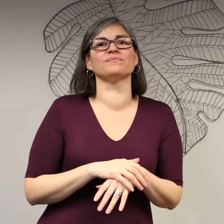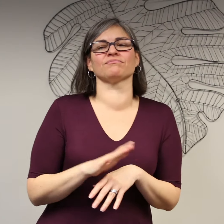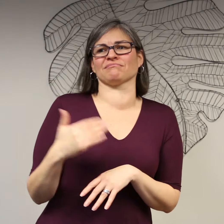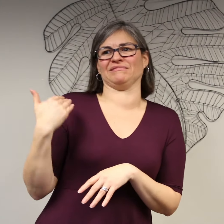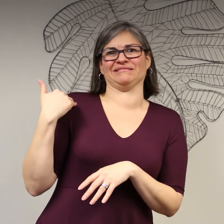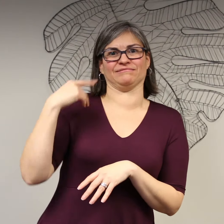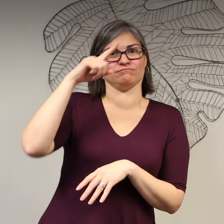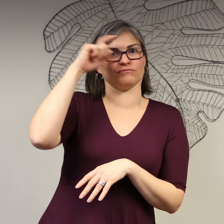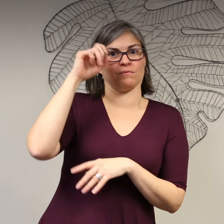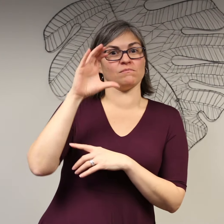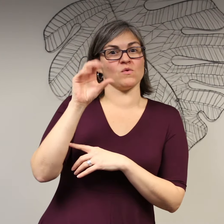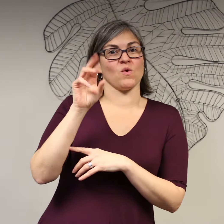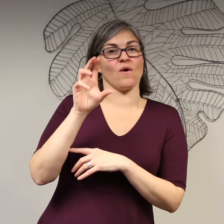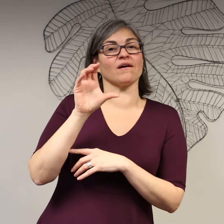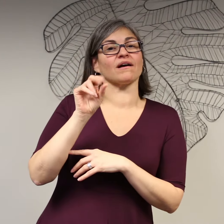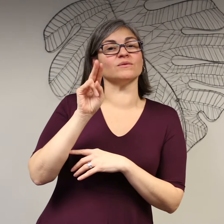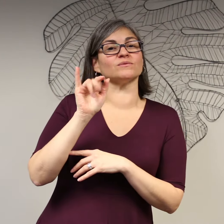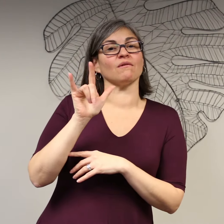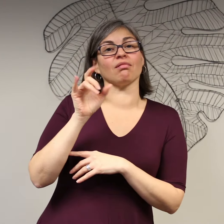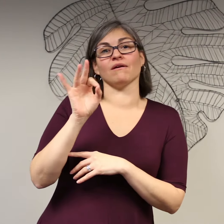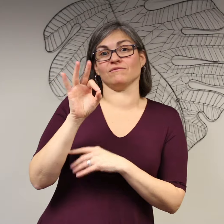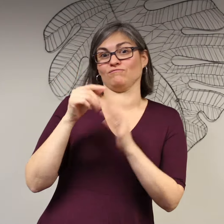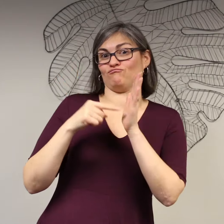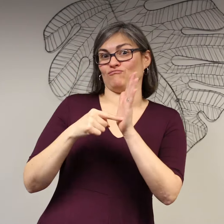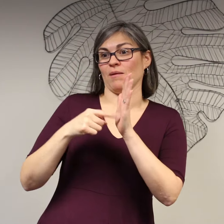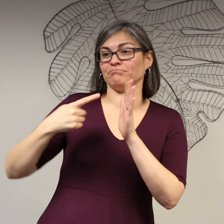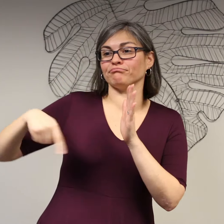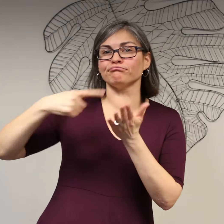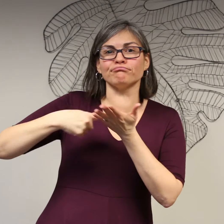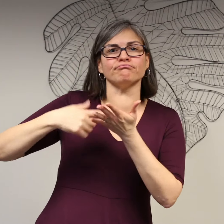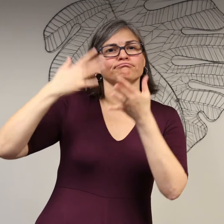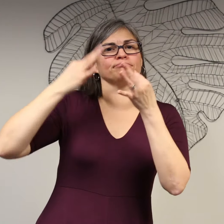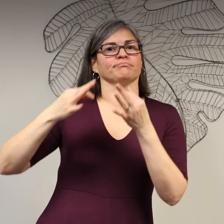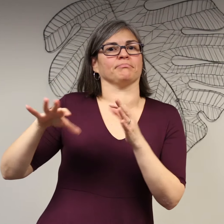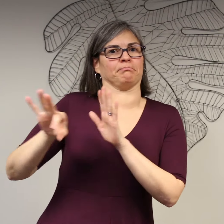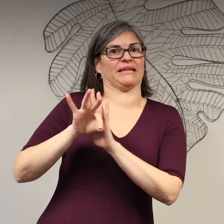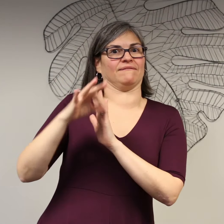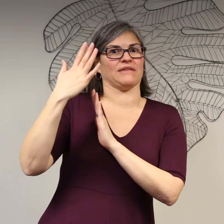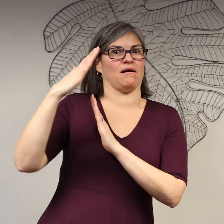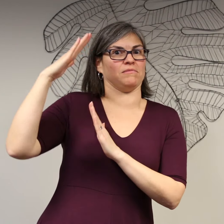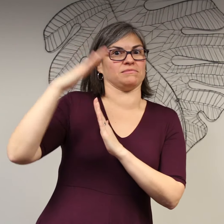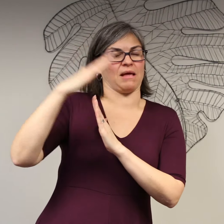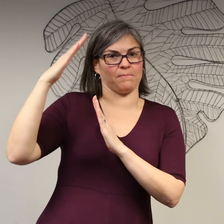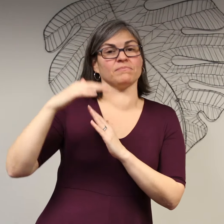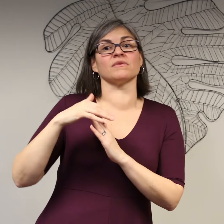Last summer, during the Council of Representatives (COR), the delegates selected the five top priorities.